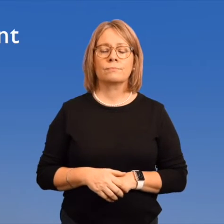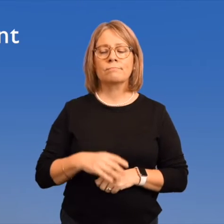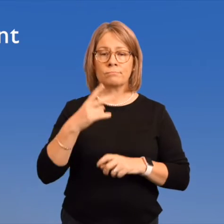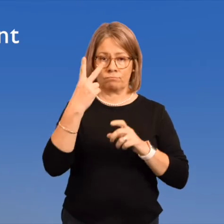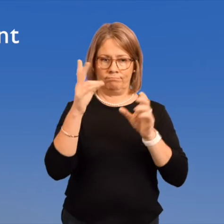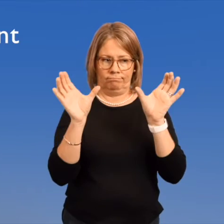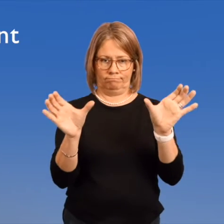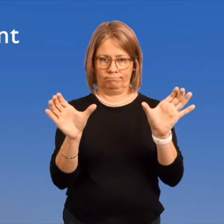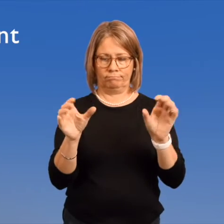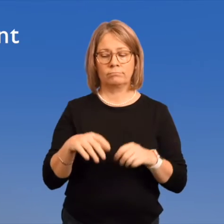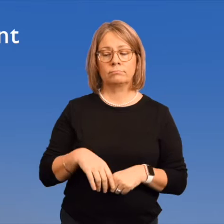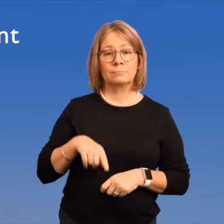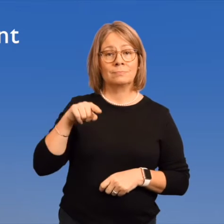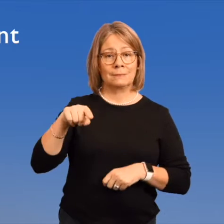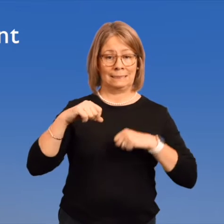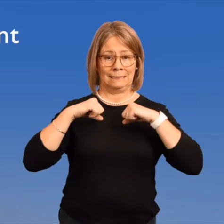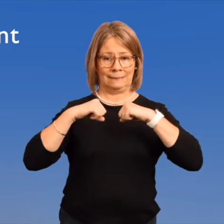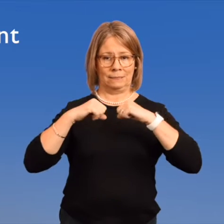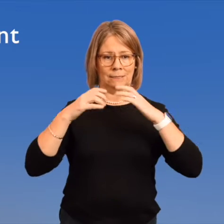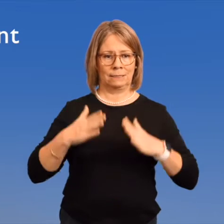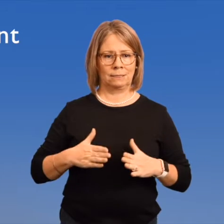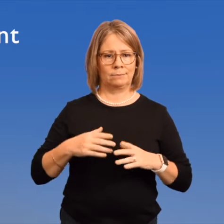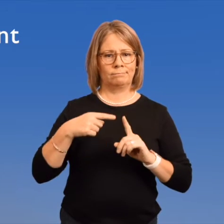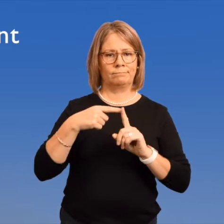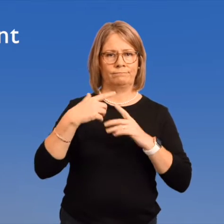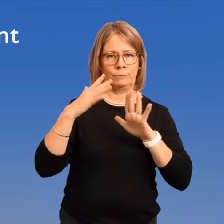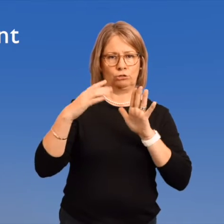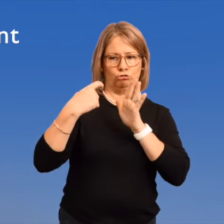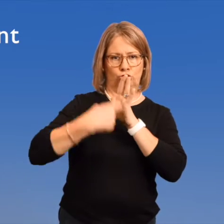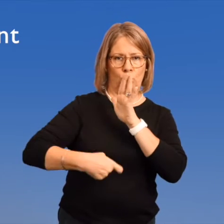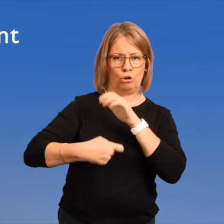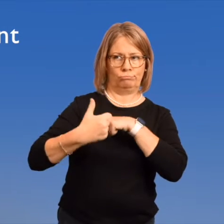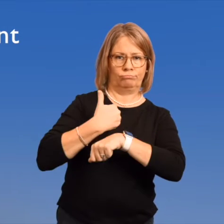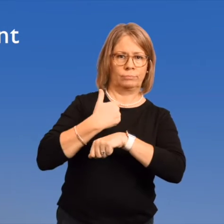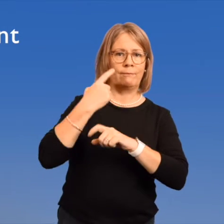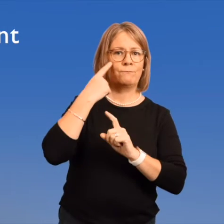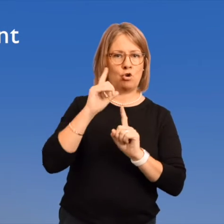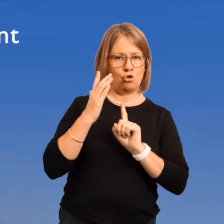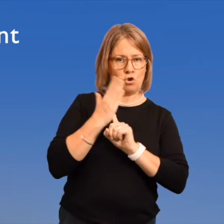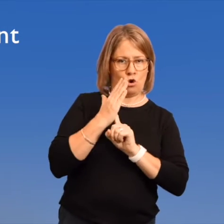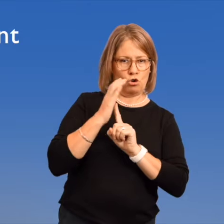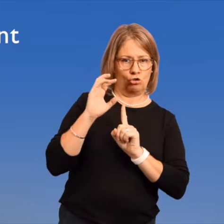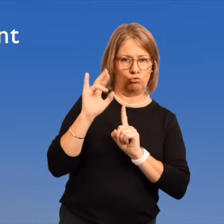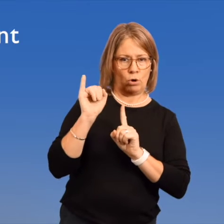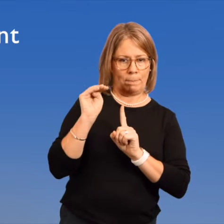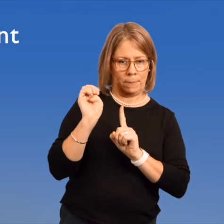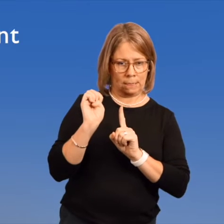In a criminal case, the defendant is the person who has been charged